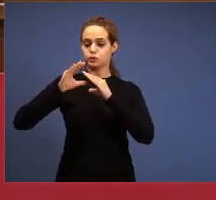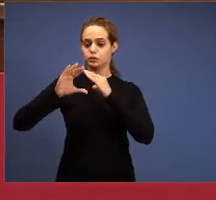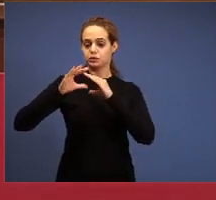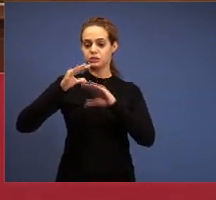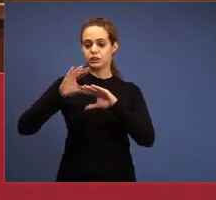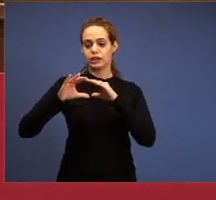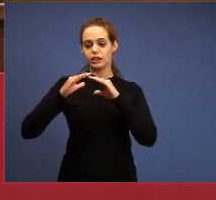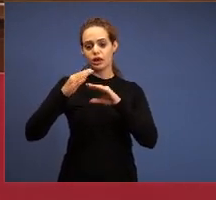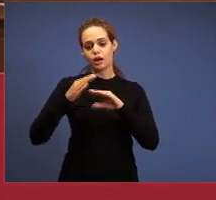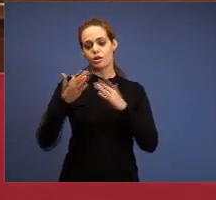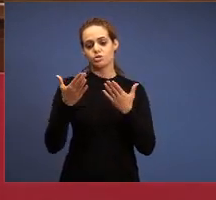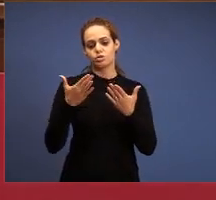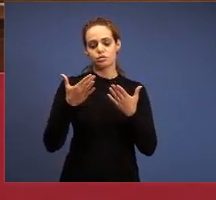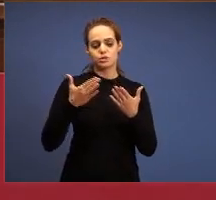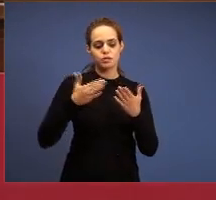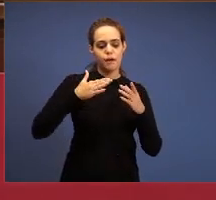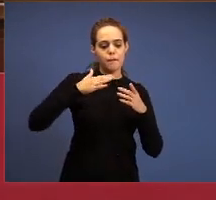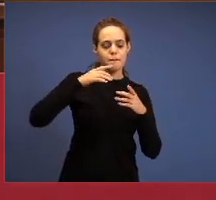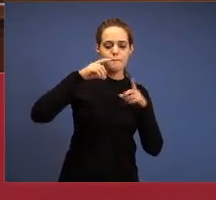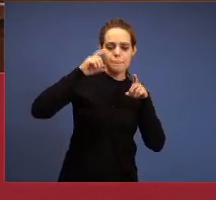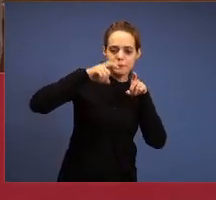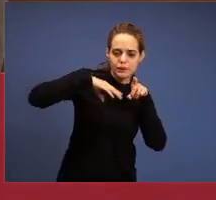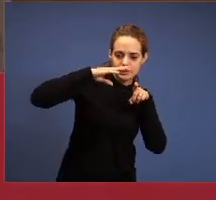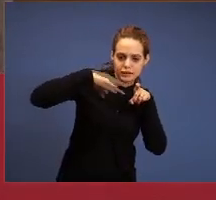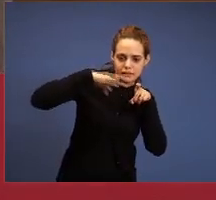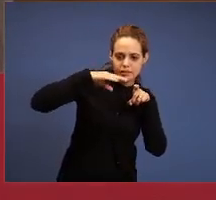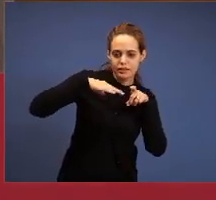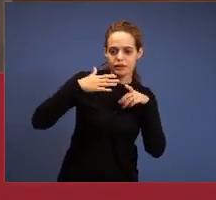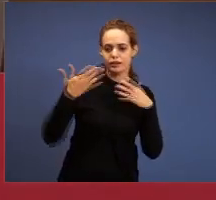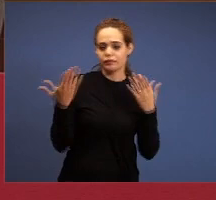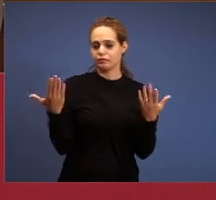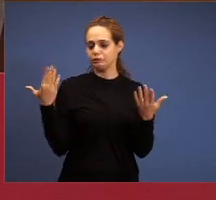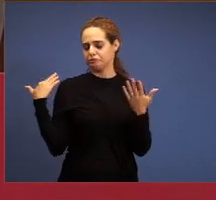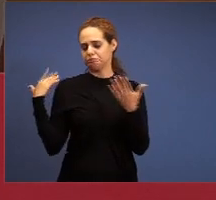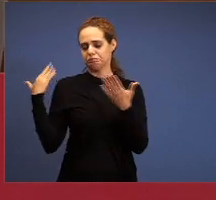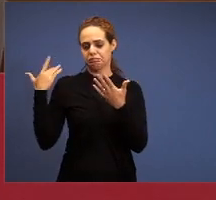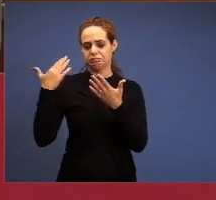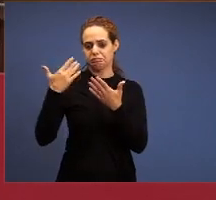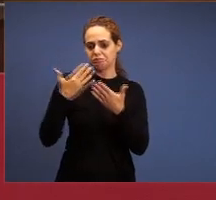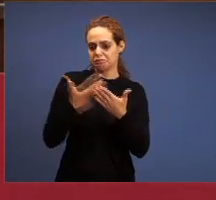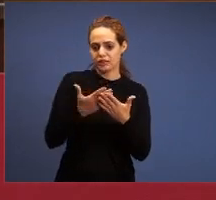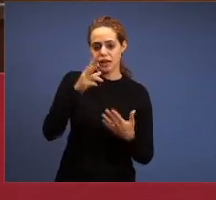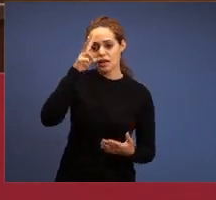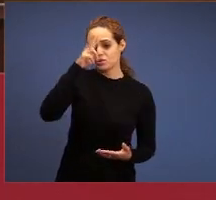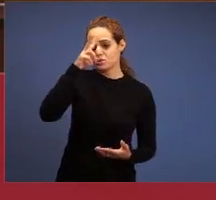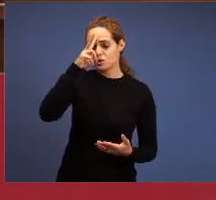the songs of those who created this kind